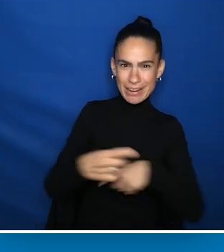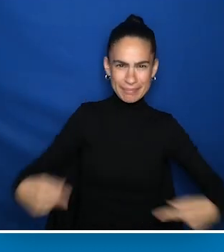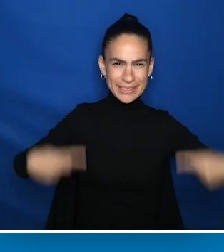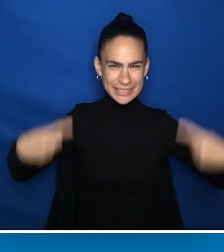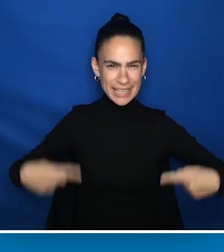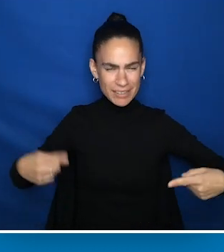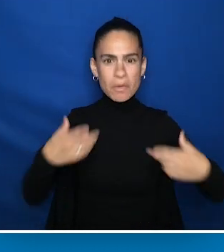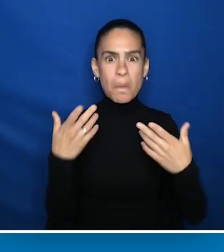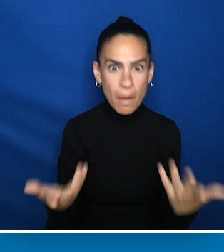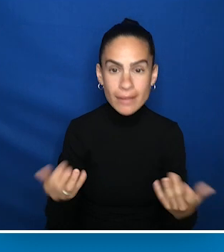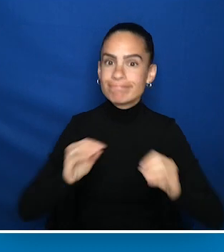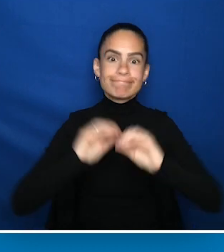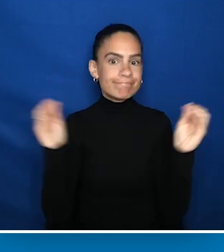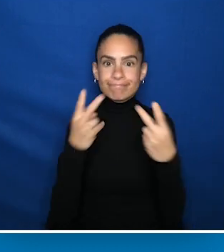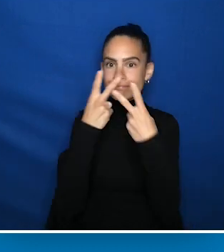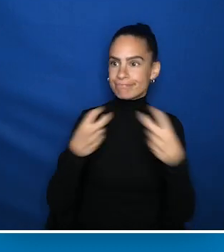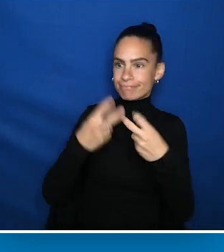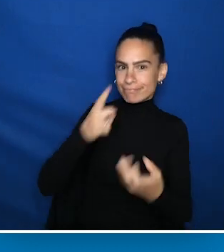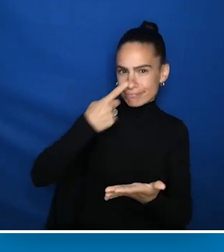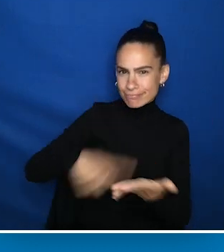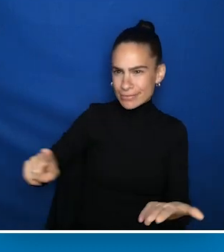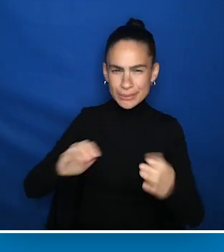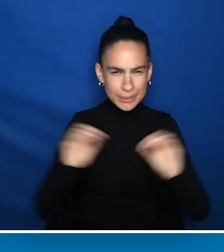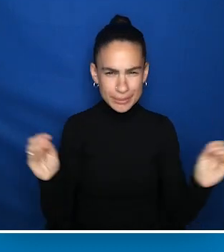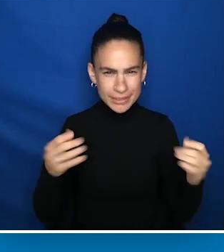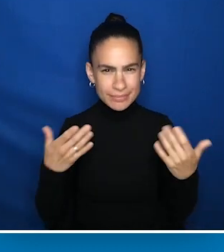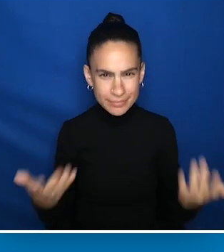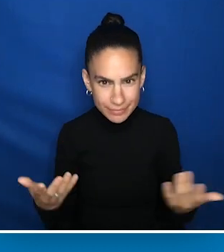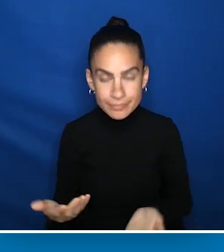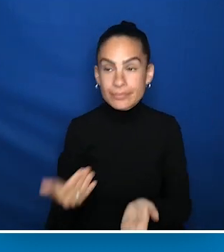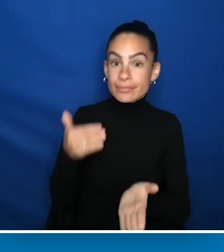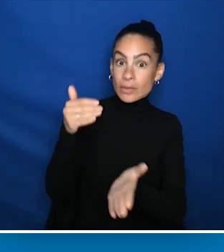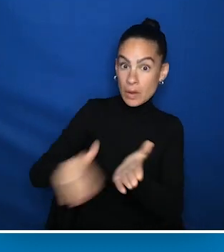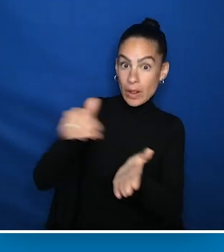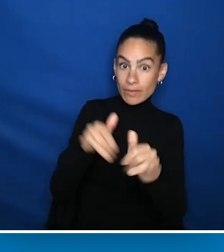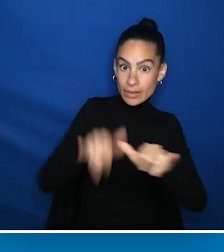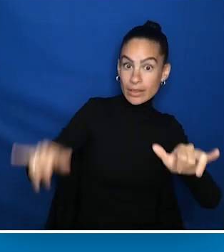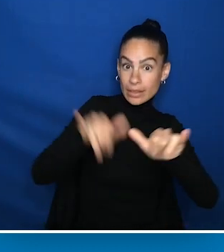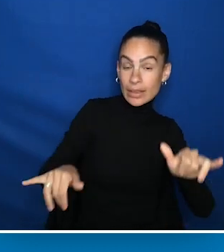or receiving no examination whatsoever. And more often than not, receiving an examination